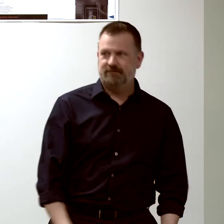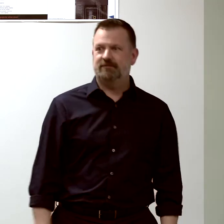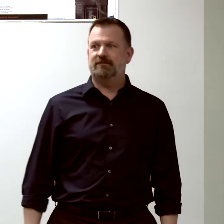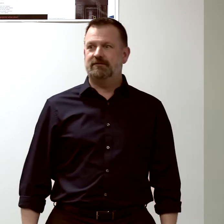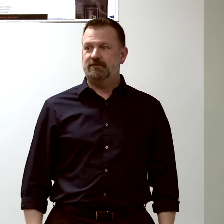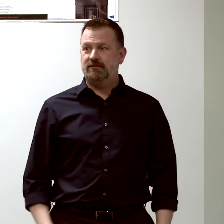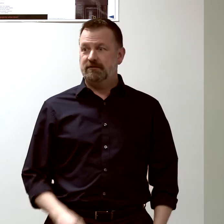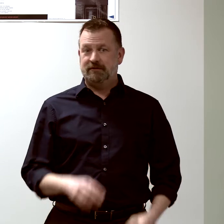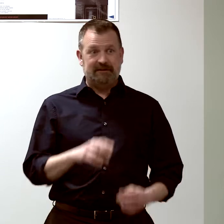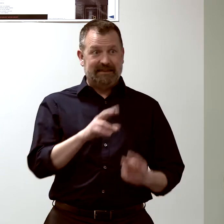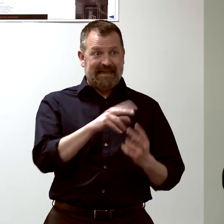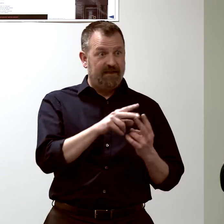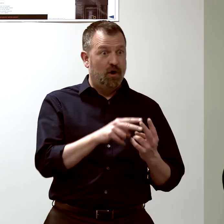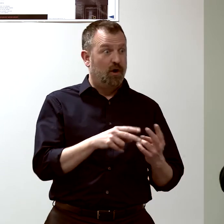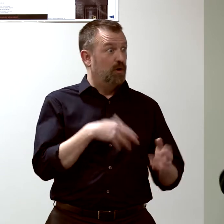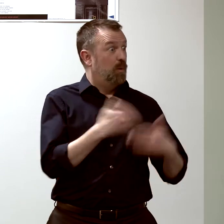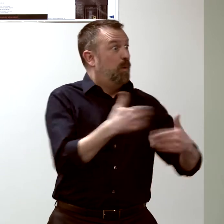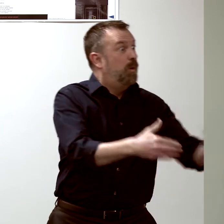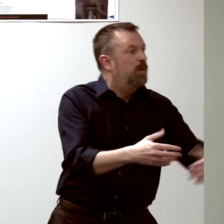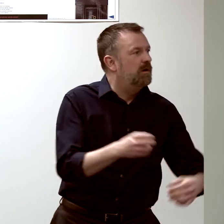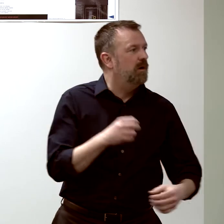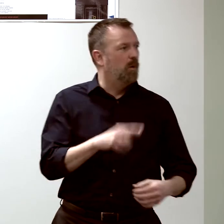that have gone up or gone down...